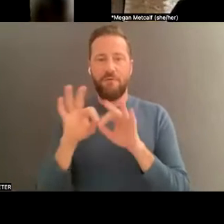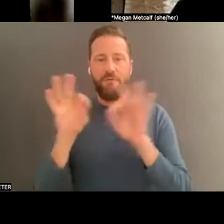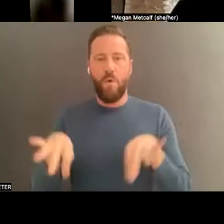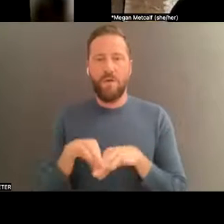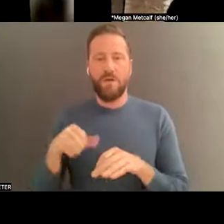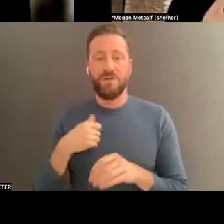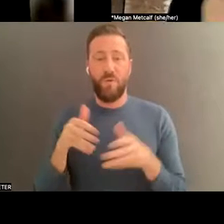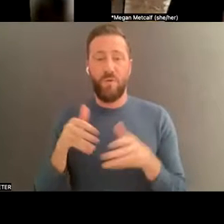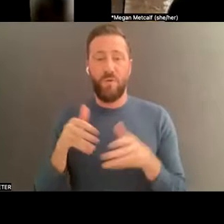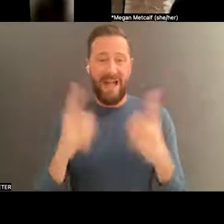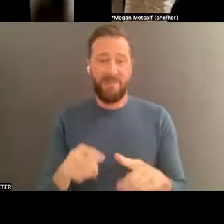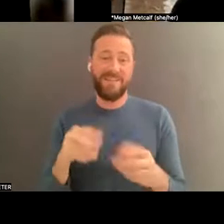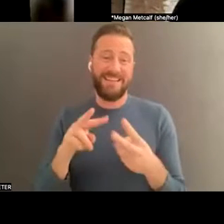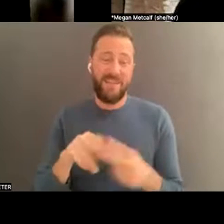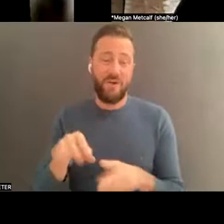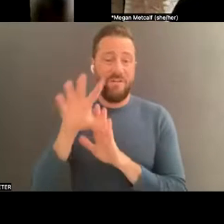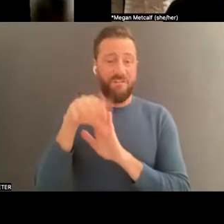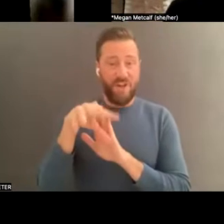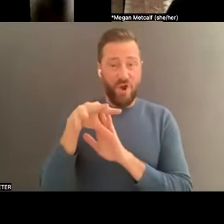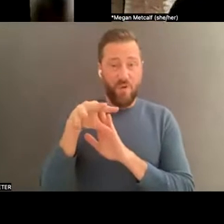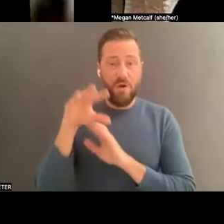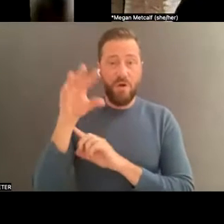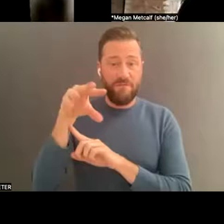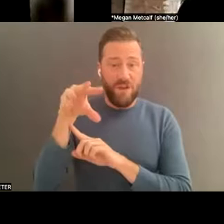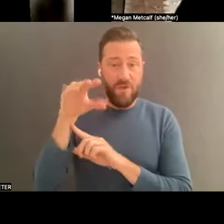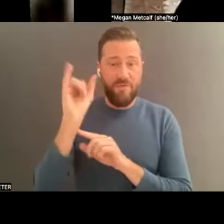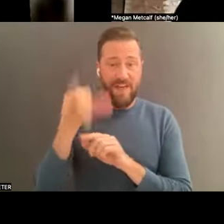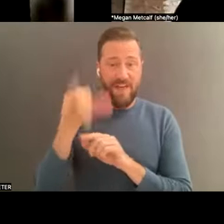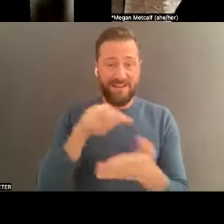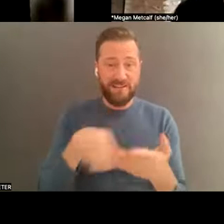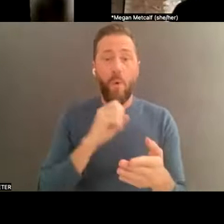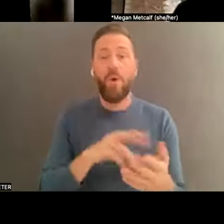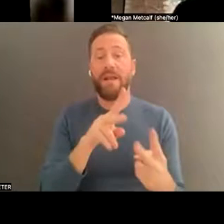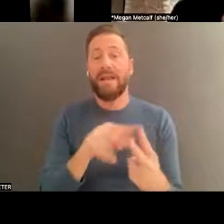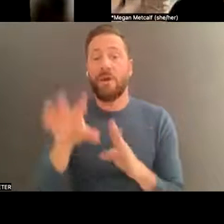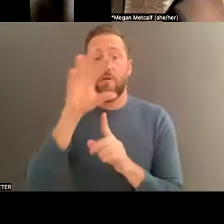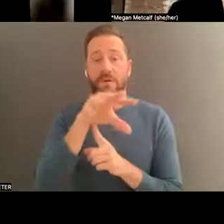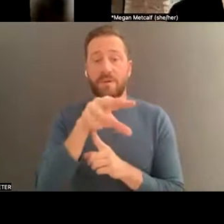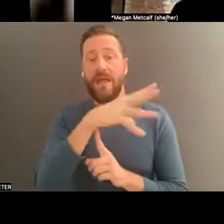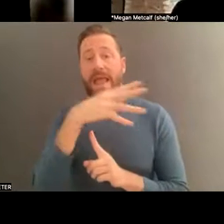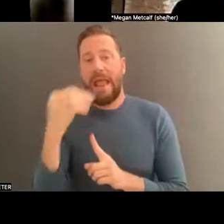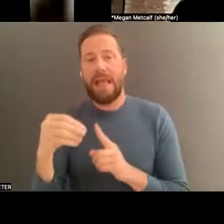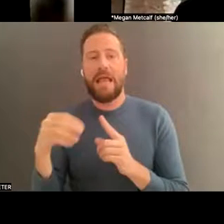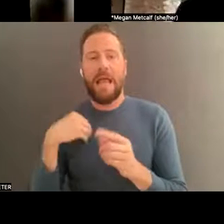videotaping or a combination of videotaping and like a notation system, which is like